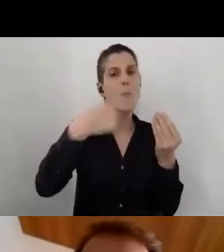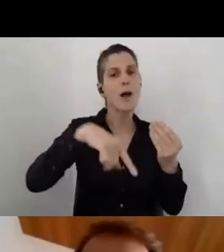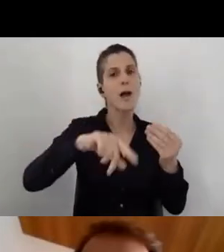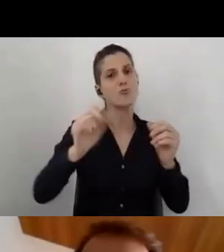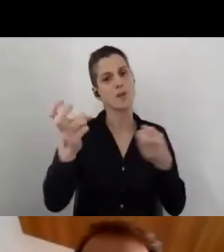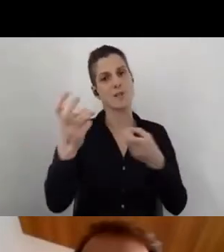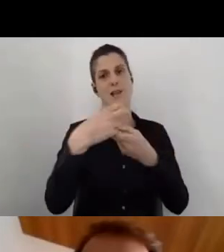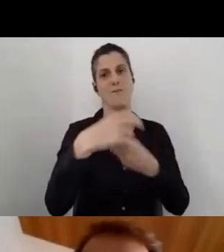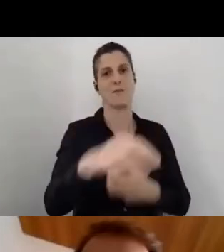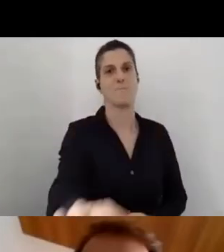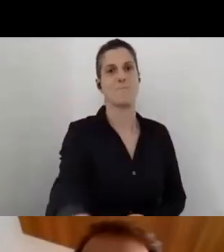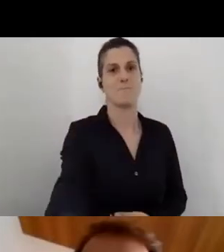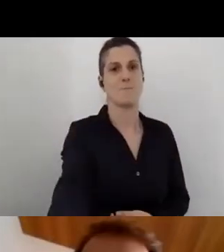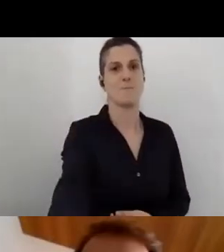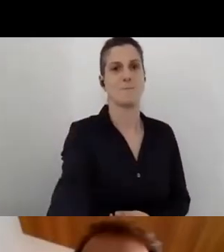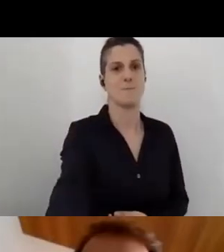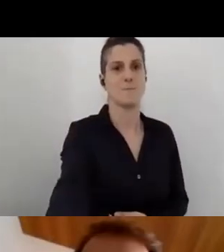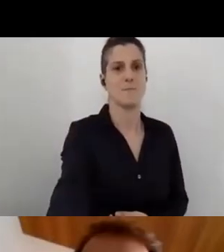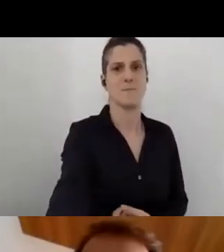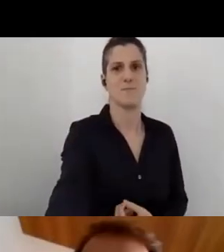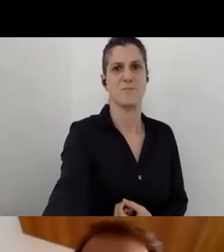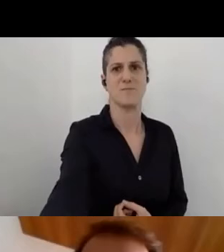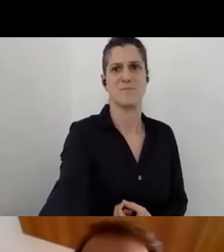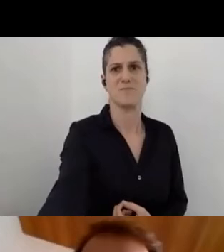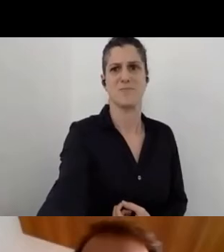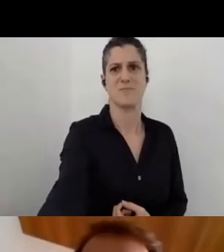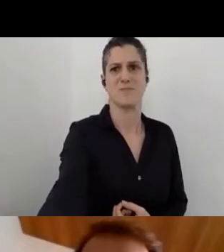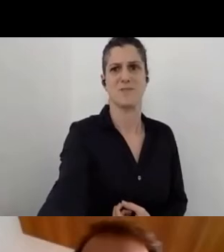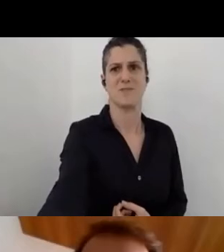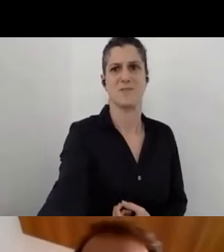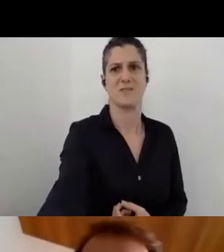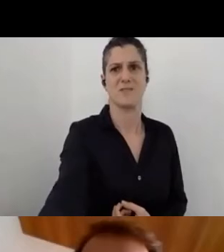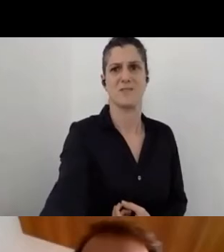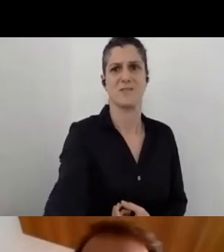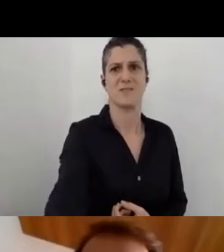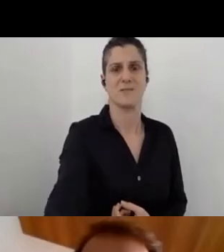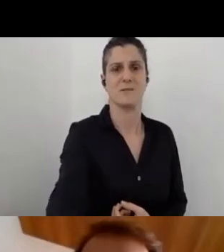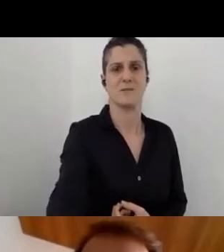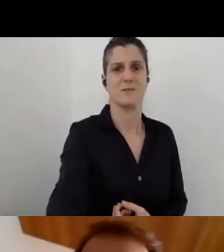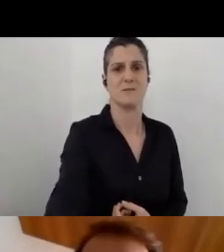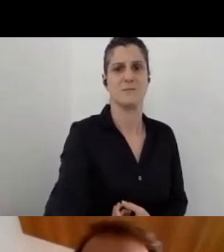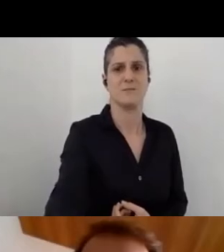COVID-19 has a lot of challenges also in the accessibility field,